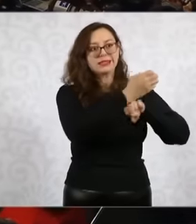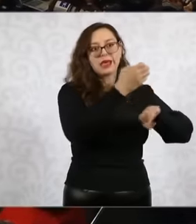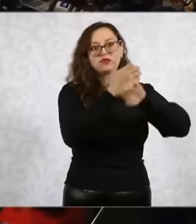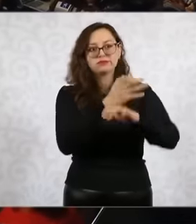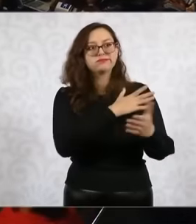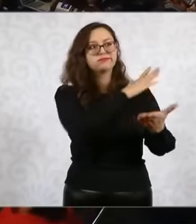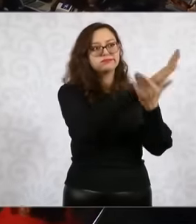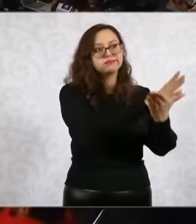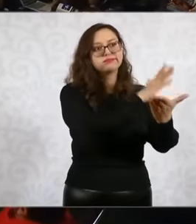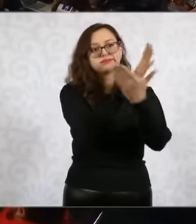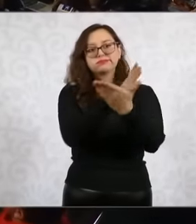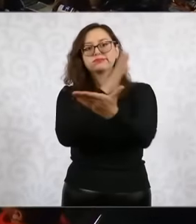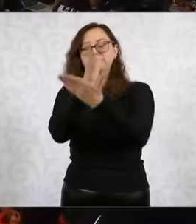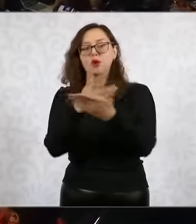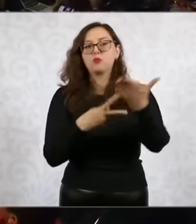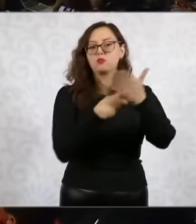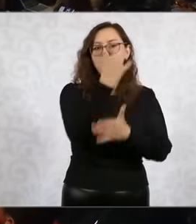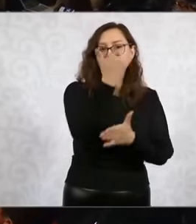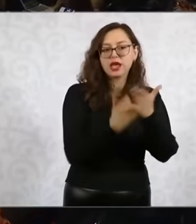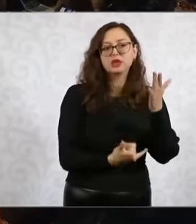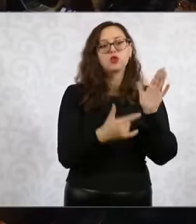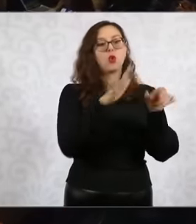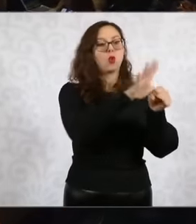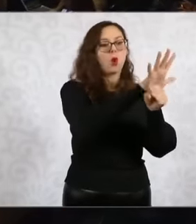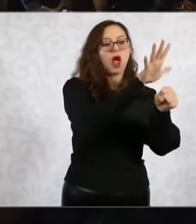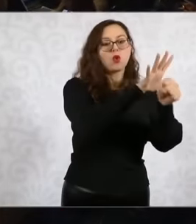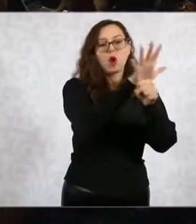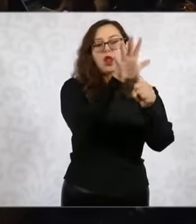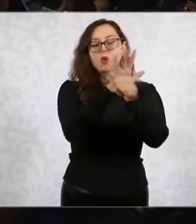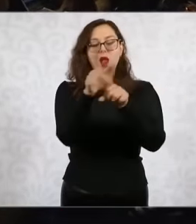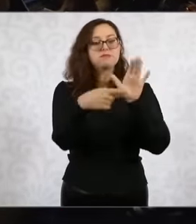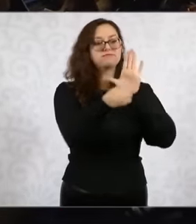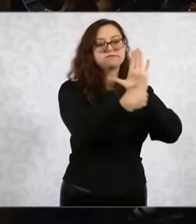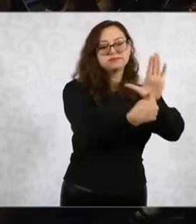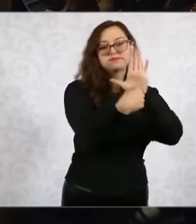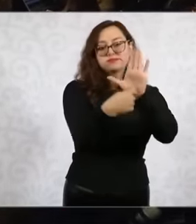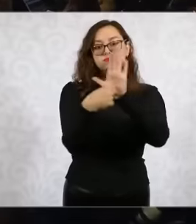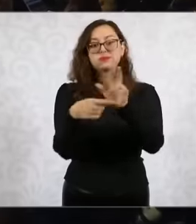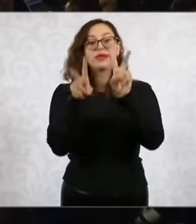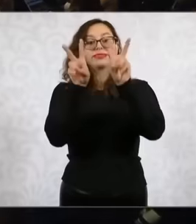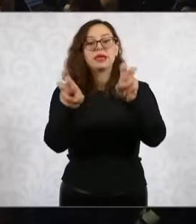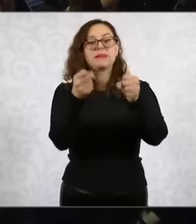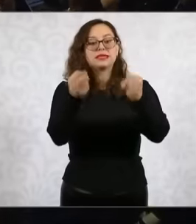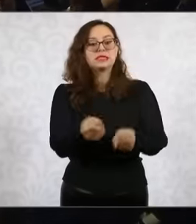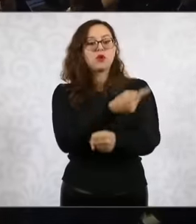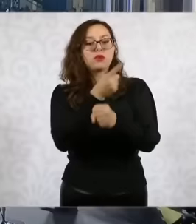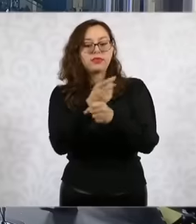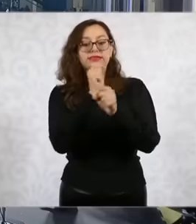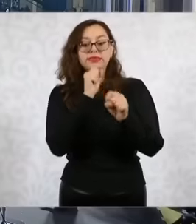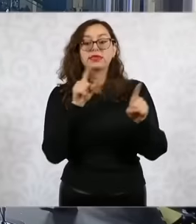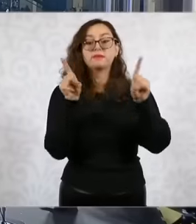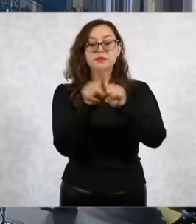in each of the states and to work Also the issue of security, yesterday his cabinet was ratified and